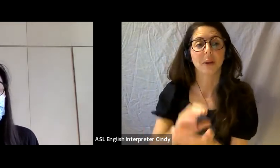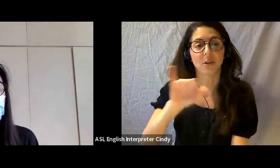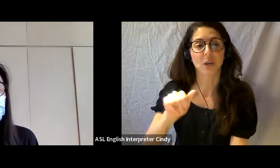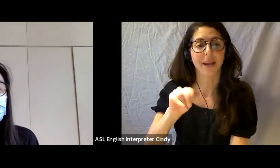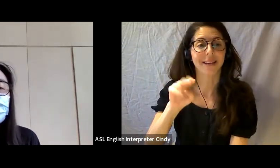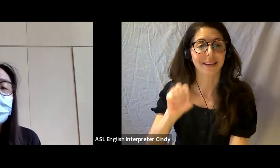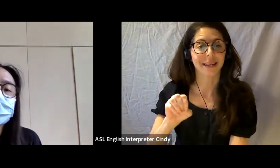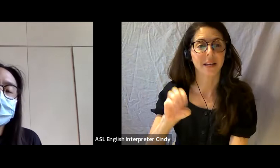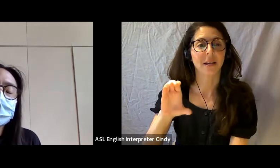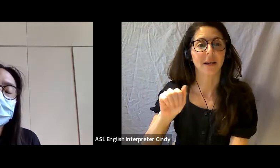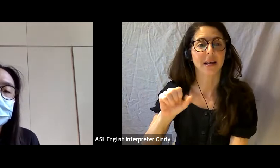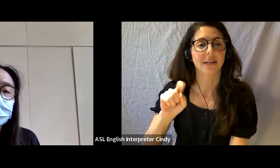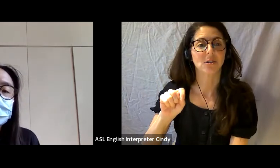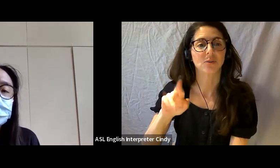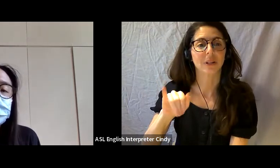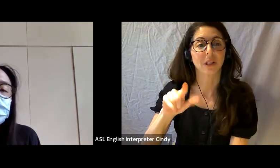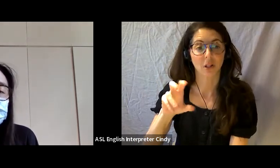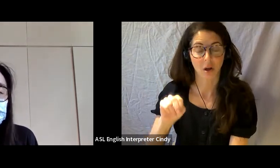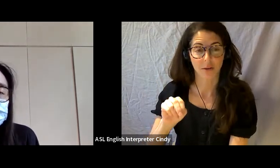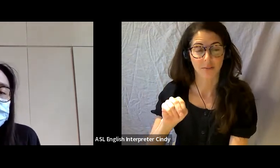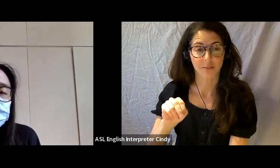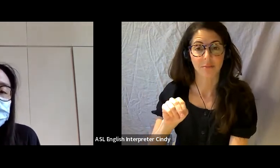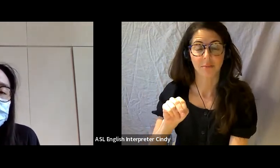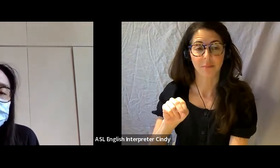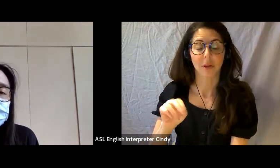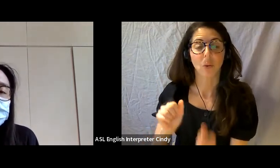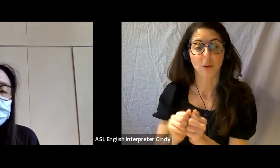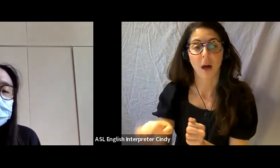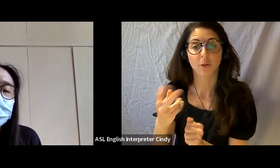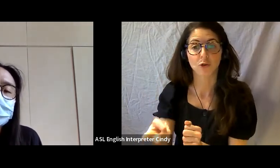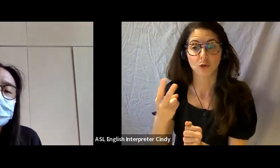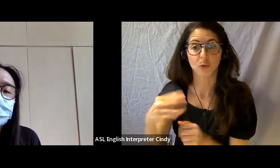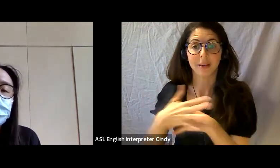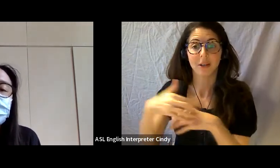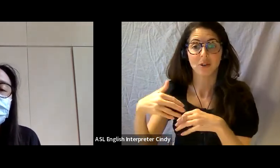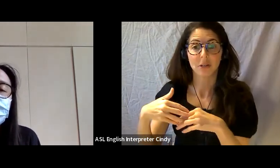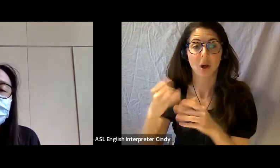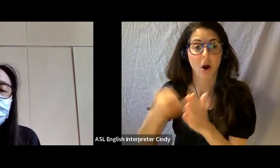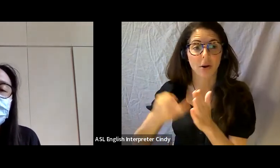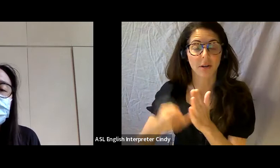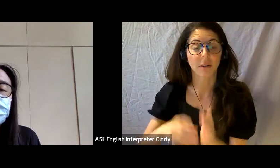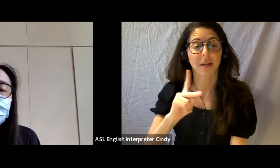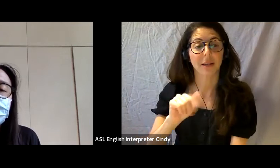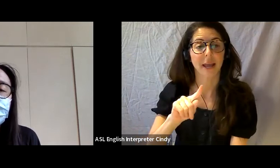with 2 other indigenous artists, Kate Meawasige and Danielle Hyde